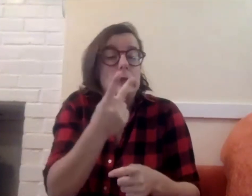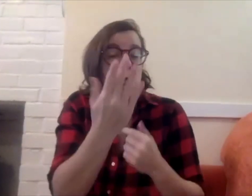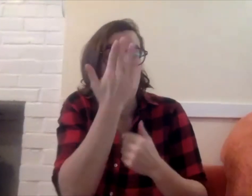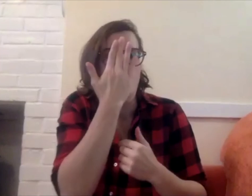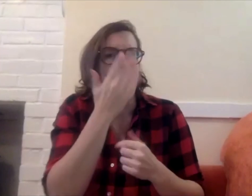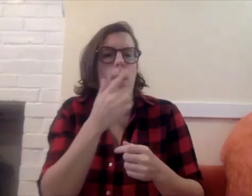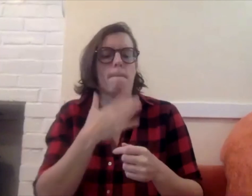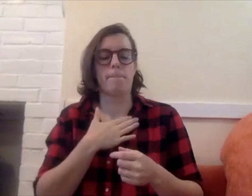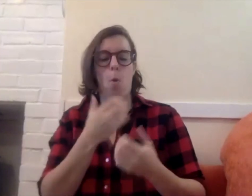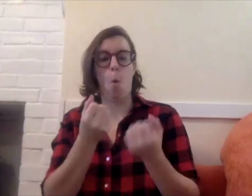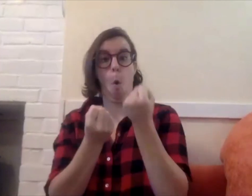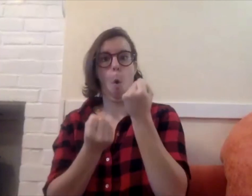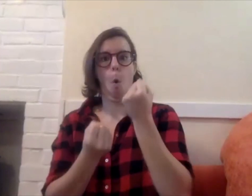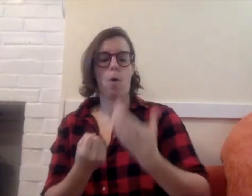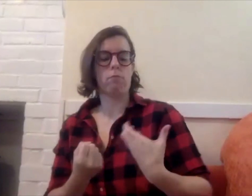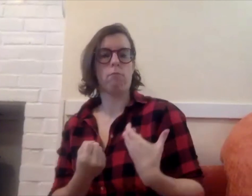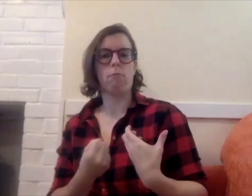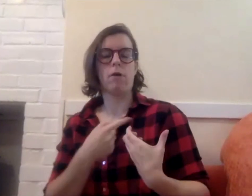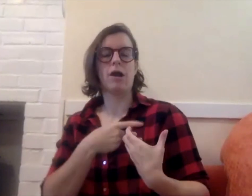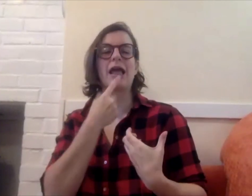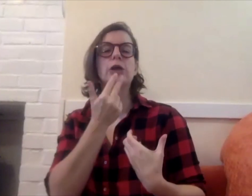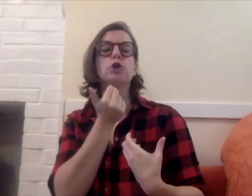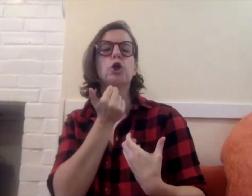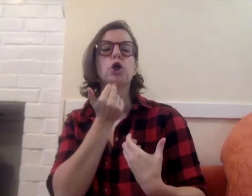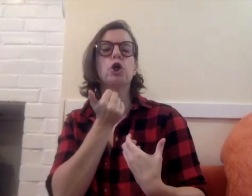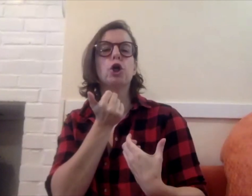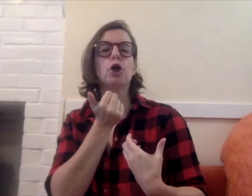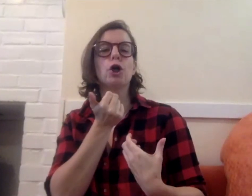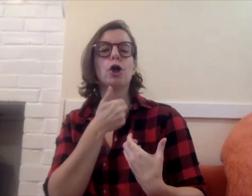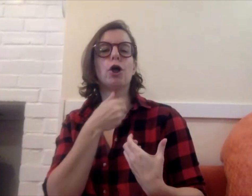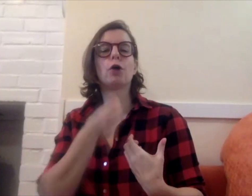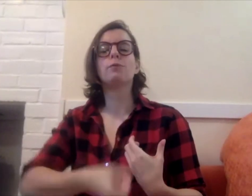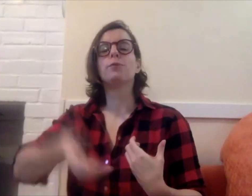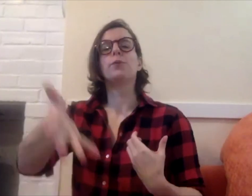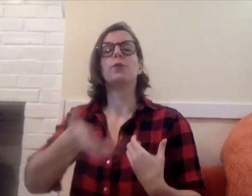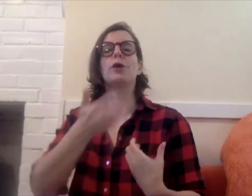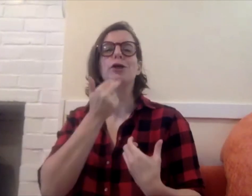When you look at this piece up close, you can see that I'm holding a bag of sugar